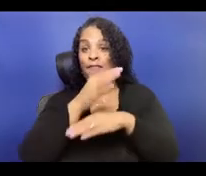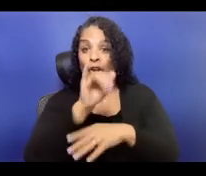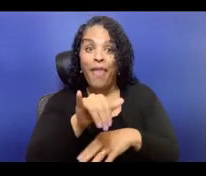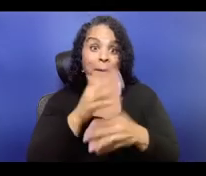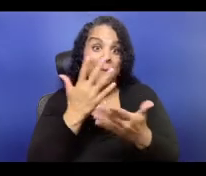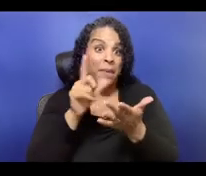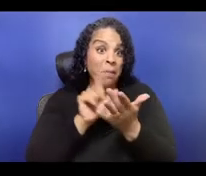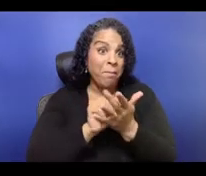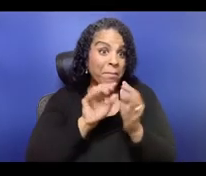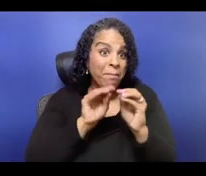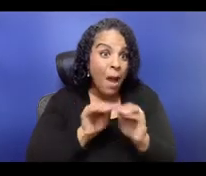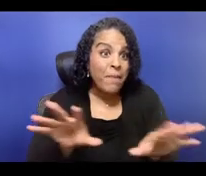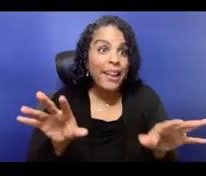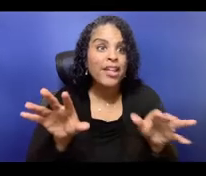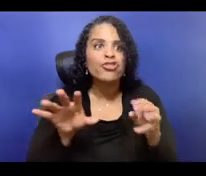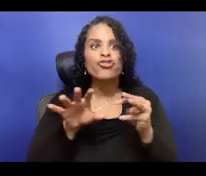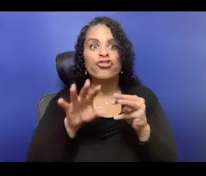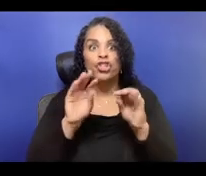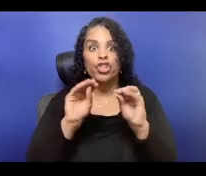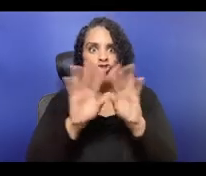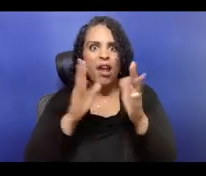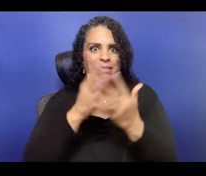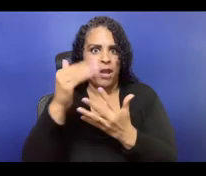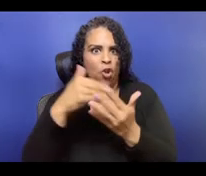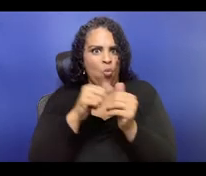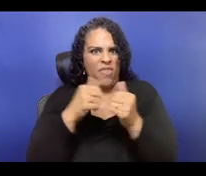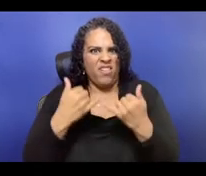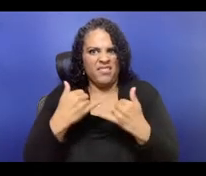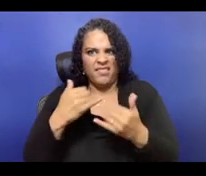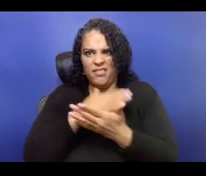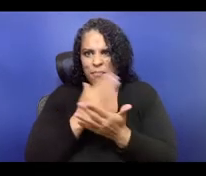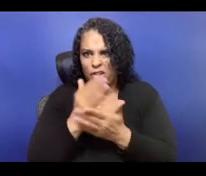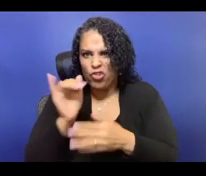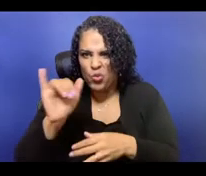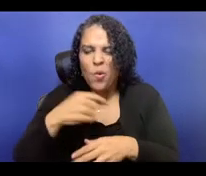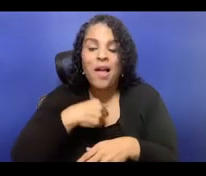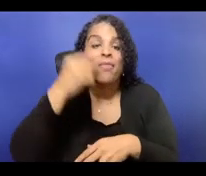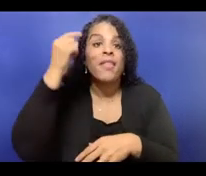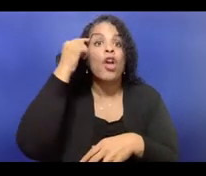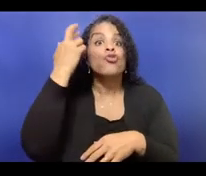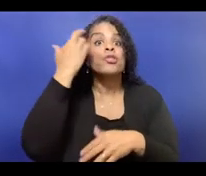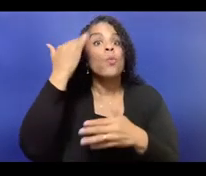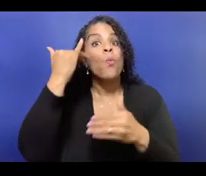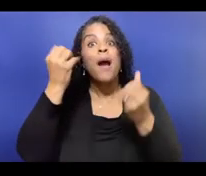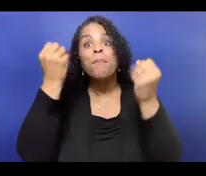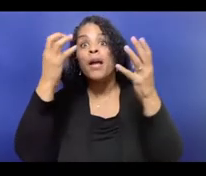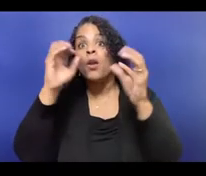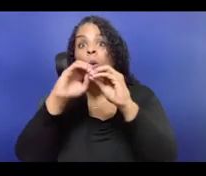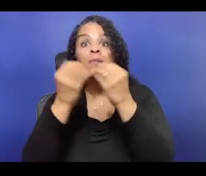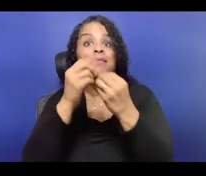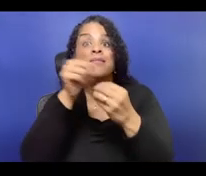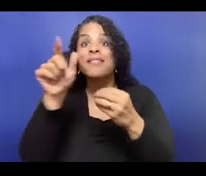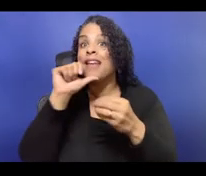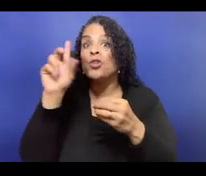the priorities are exactly the same as they were before, and that, to me, is like what's really at the core